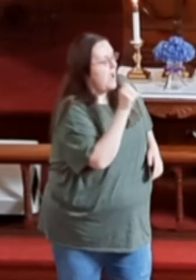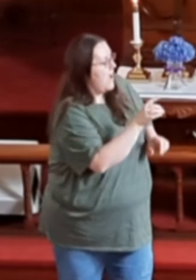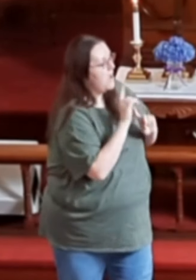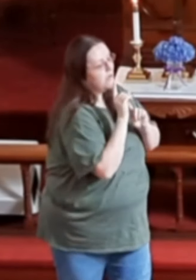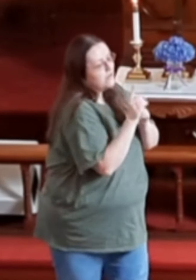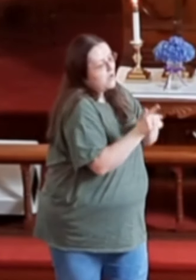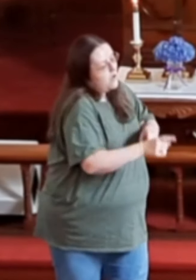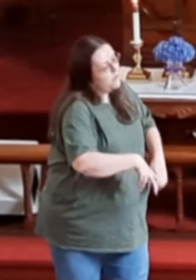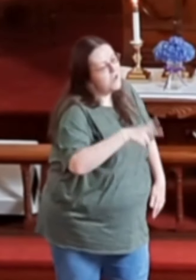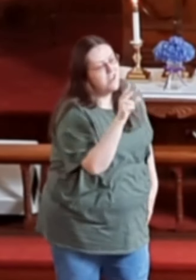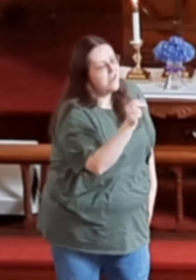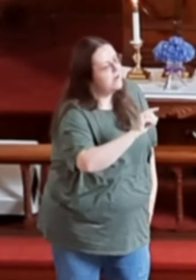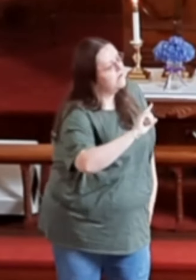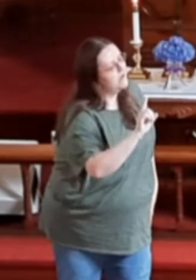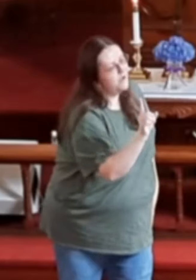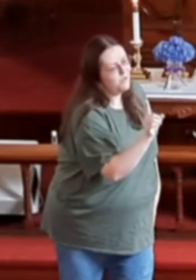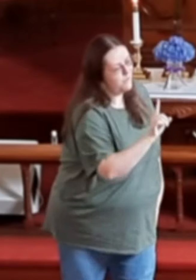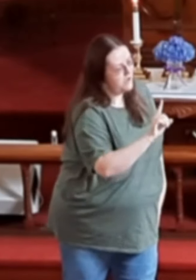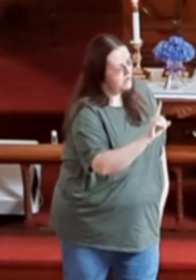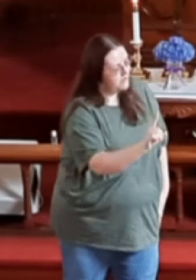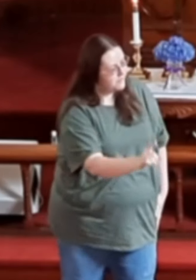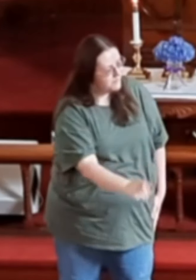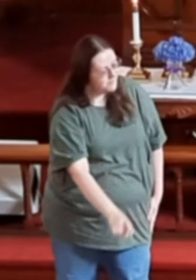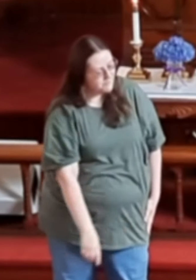I ain't going nowhere